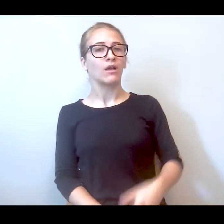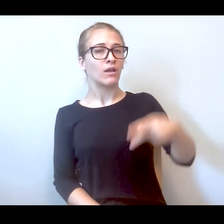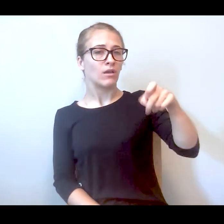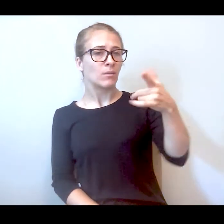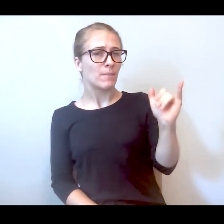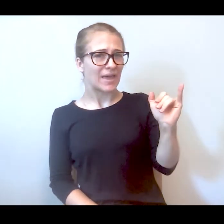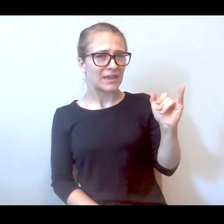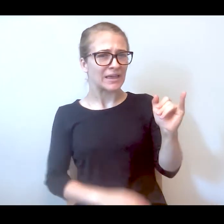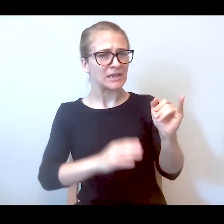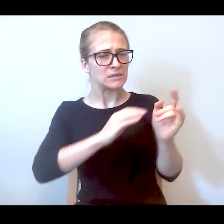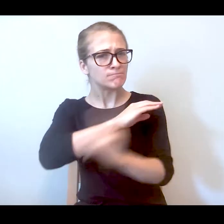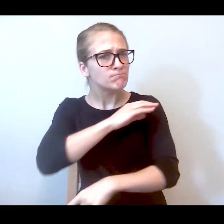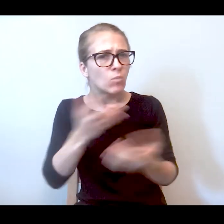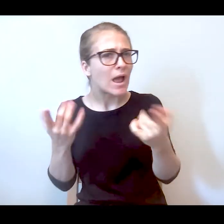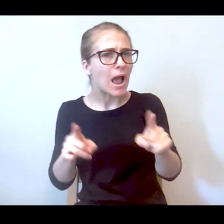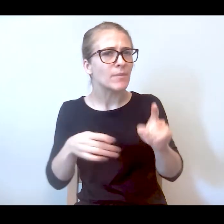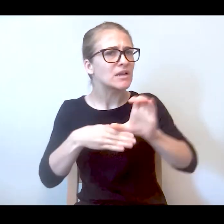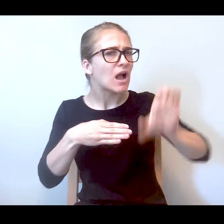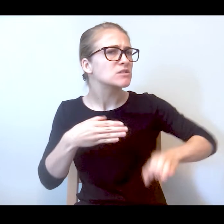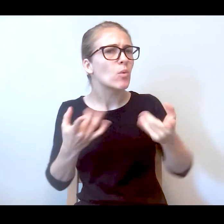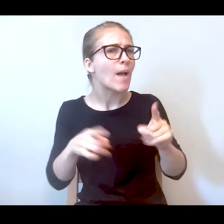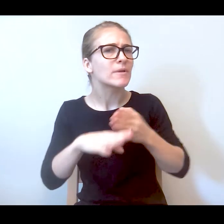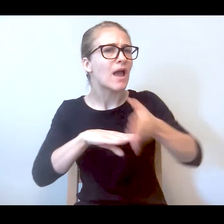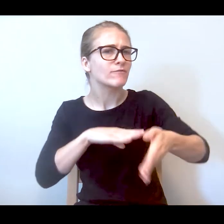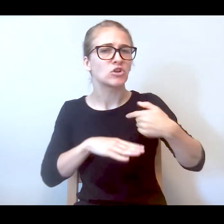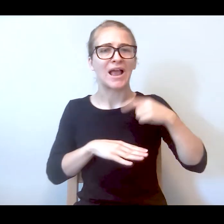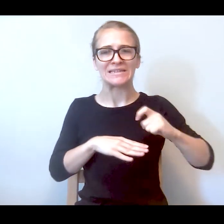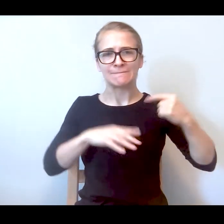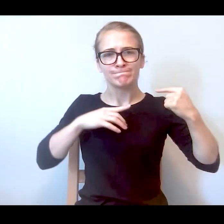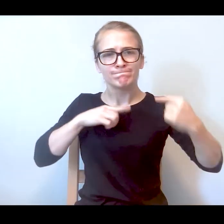anything? Did they drop charges? I had to fight the case. A lot of us from